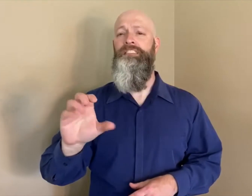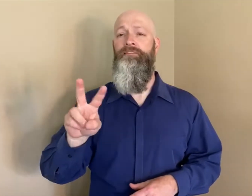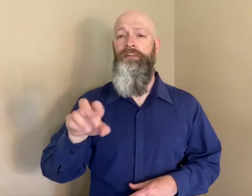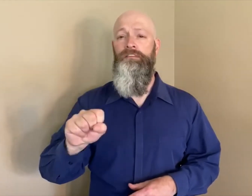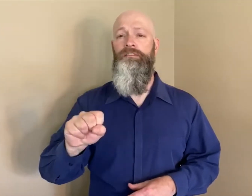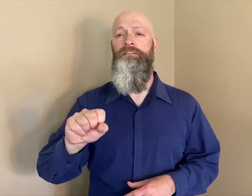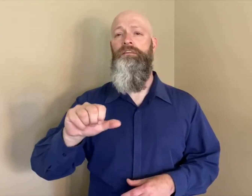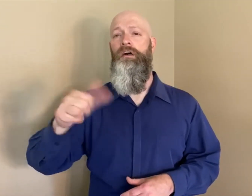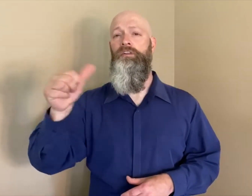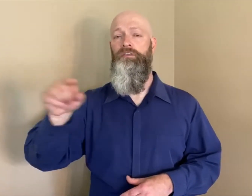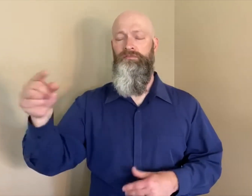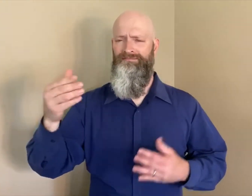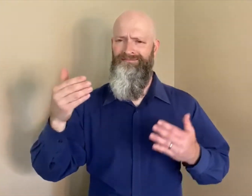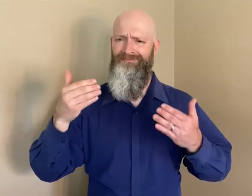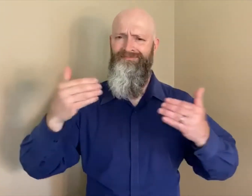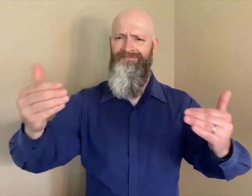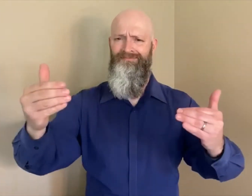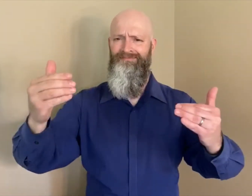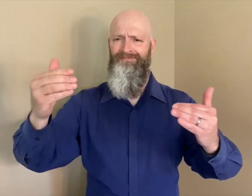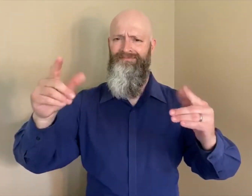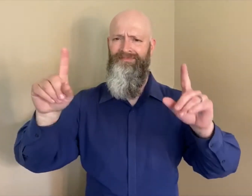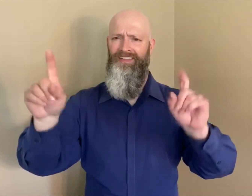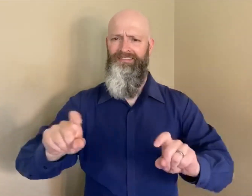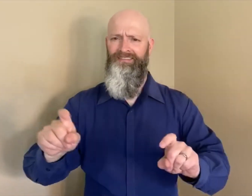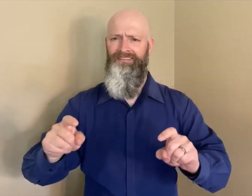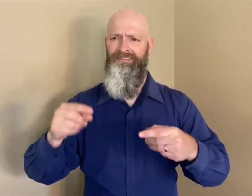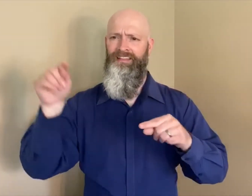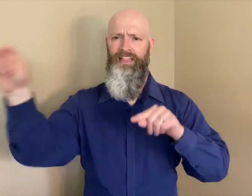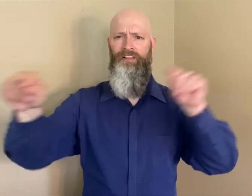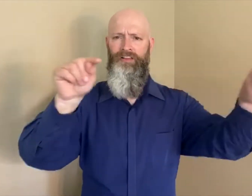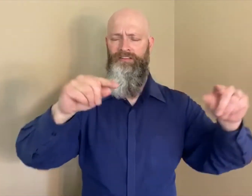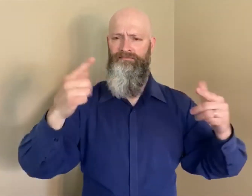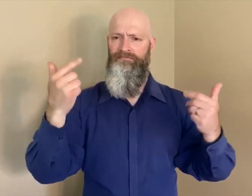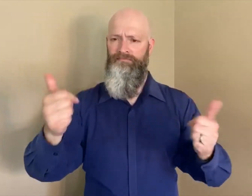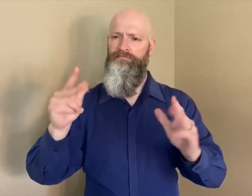including several CVS pharmacies.